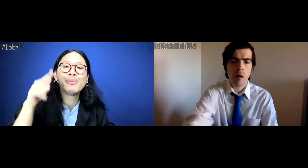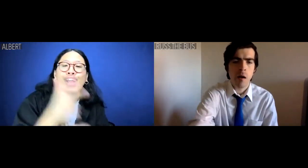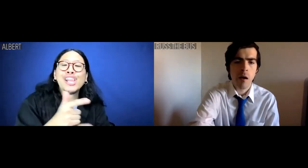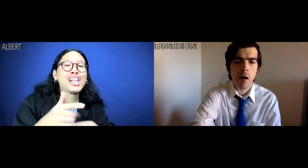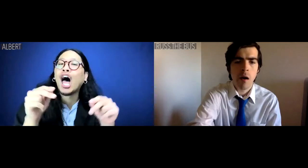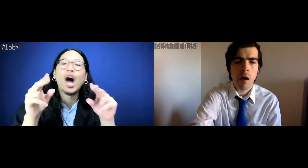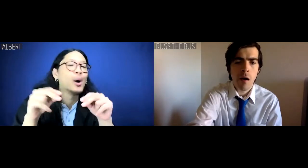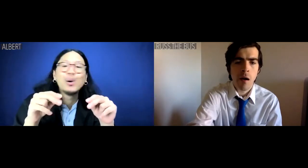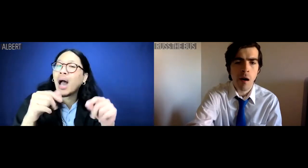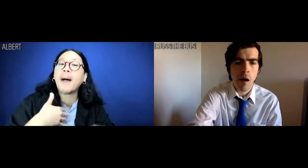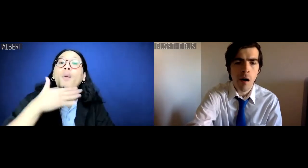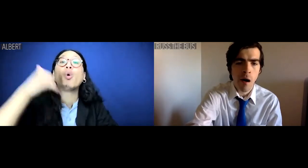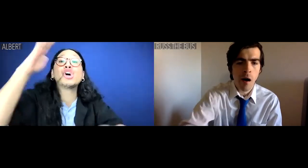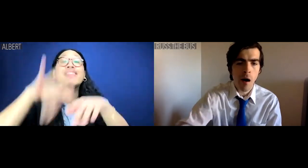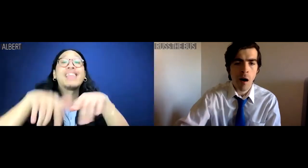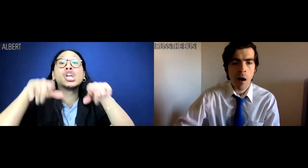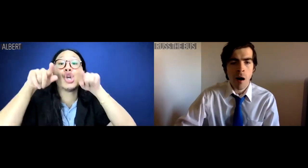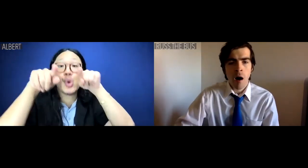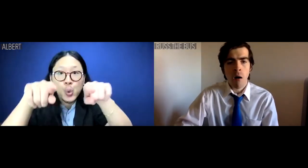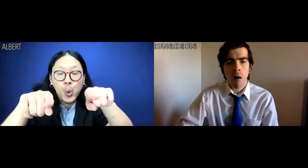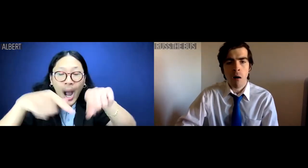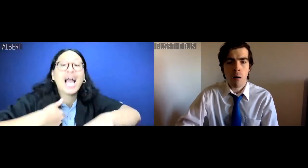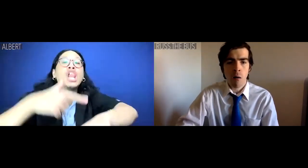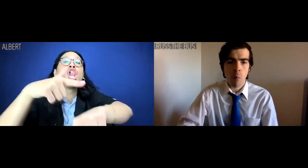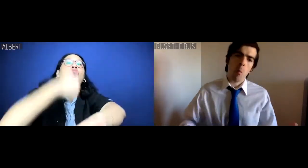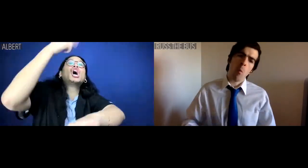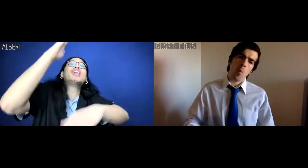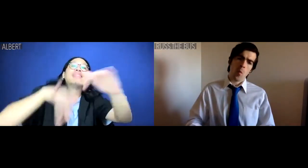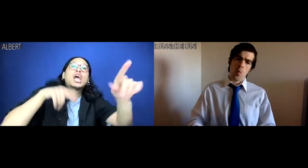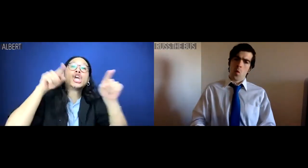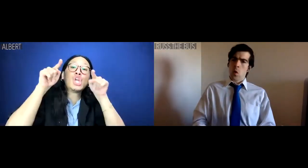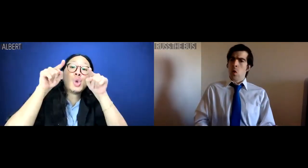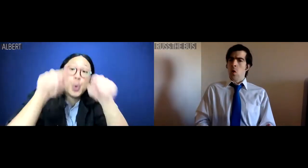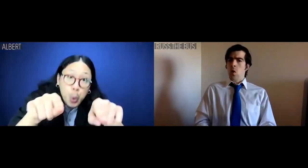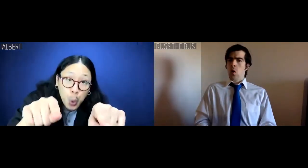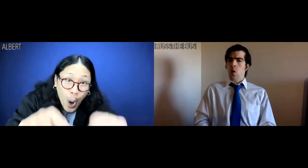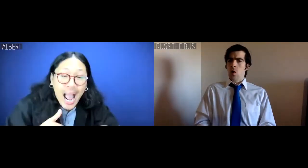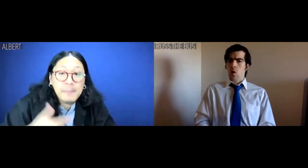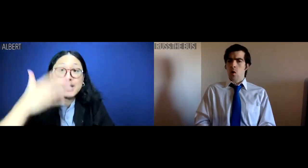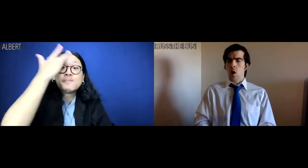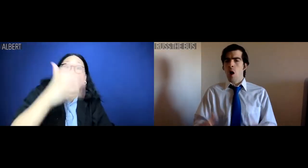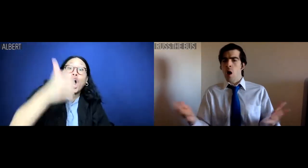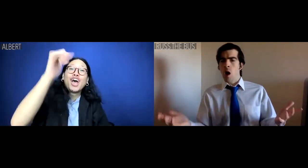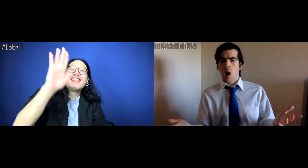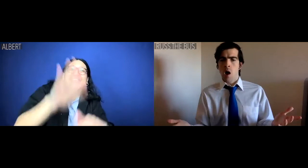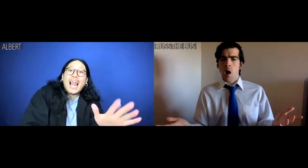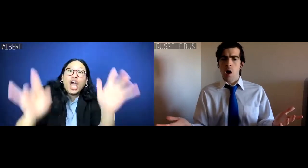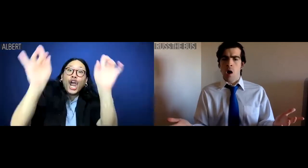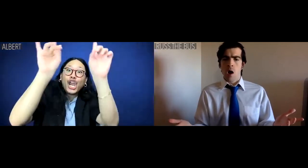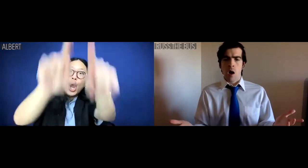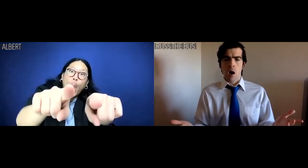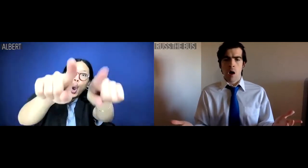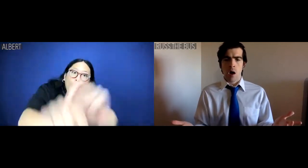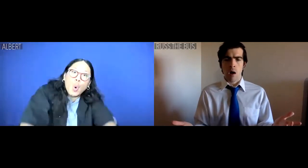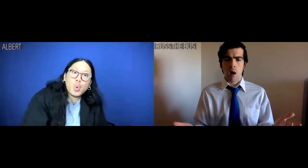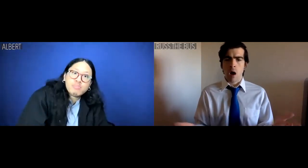Albert: I am not your little brother. I am older than you. I've been here longer than you. And I'm smarter than you.